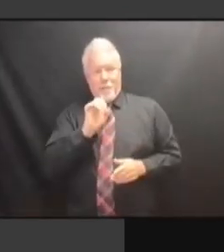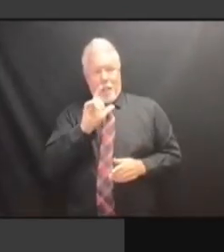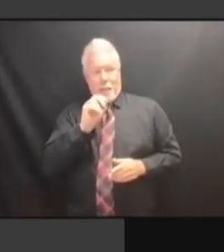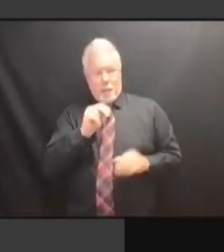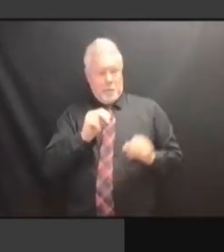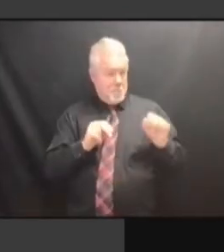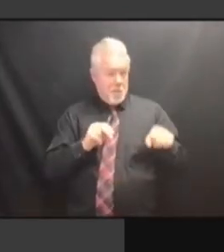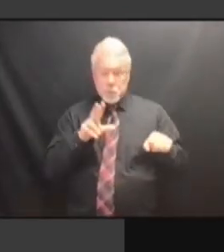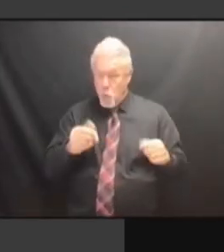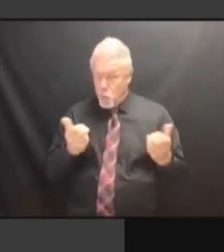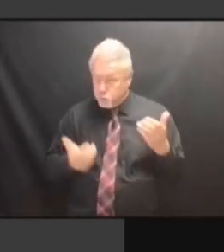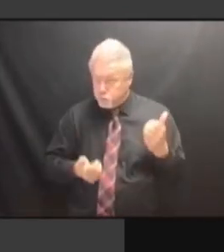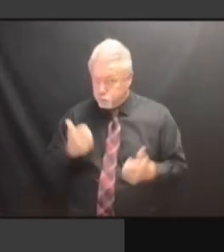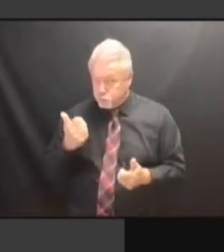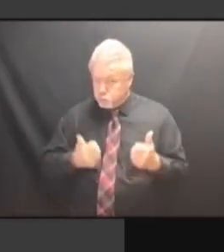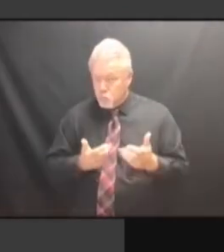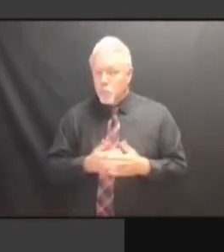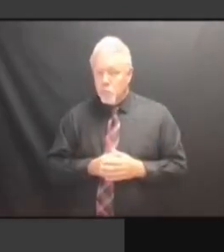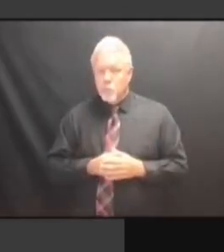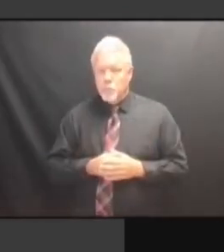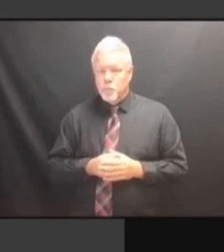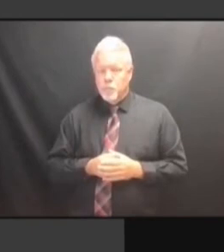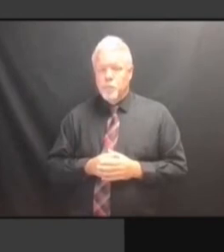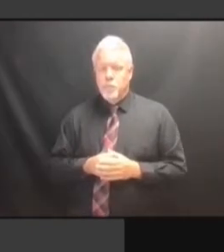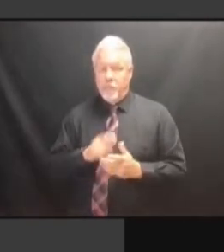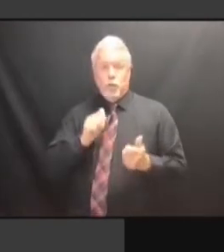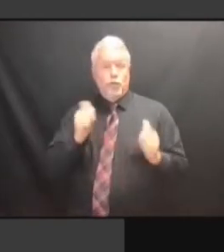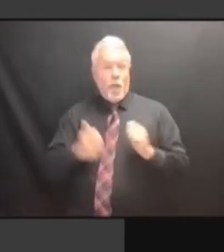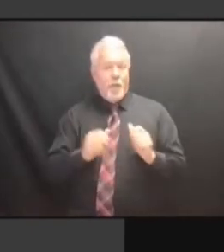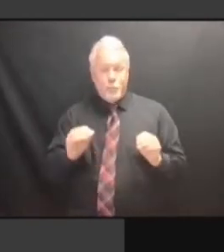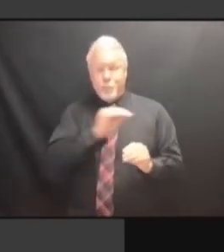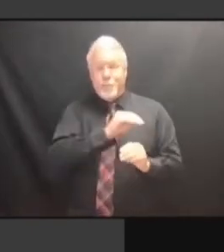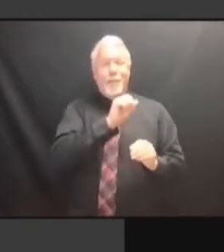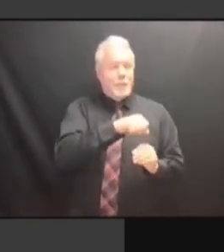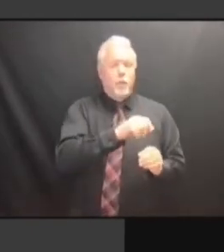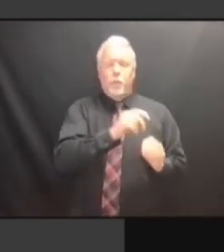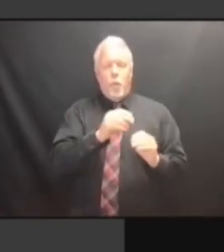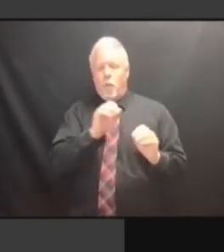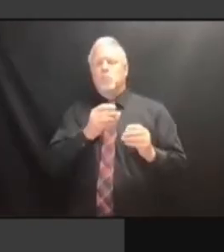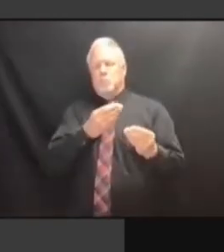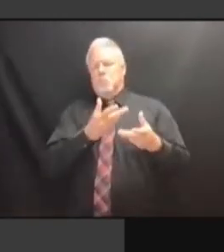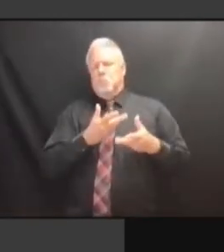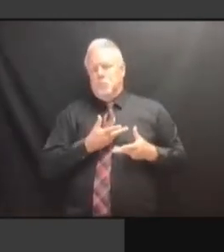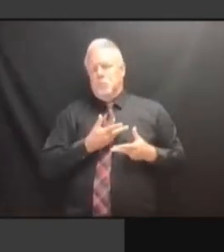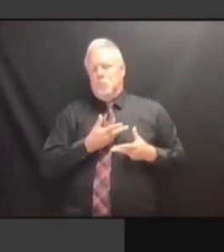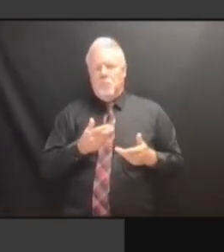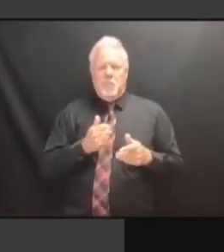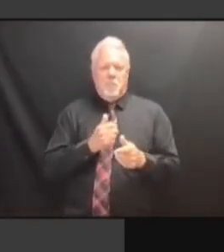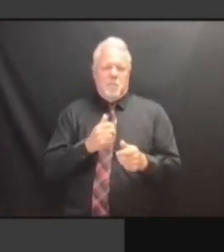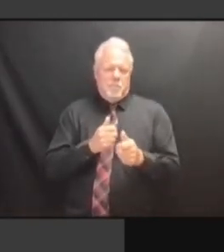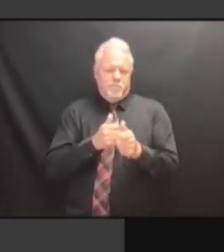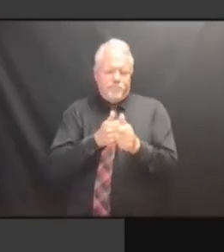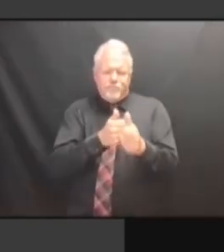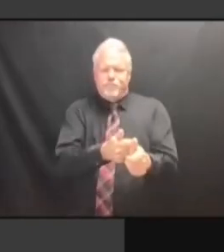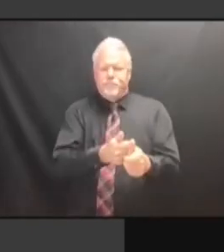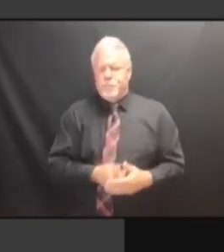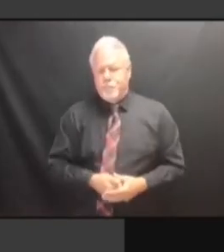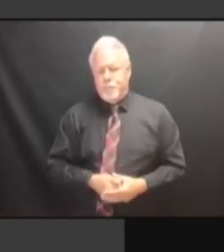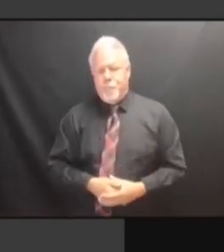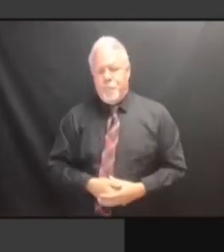THAT'S PART OF -- >> THERE'S THAT'S PART OF -- >> THERE'S SOME THAT'S PART OF -- >> THERE'S SOME PROTECTION THERE'S SOME PROTECTION THERE'S SOME PROTECTION THERE. THERE. THERE. IF THERE. IF YOU THERE. IF YOU REQUEST THERE. IF YOU REQUEST TO THERE. IF YOU REQUEST TO HAVE THERE. IF YOU REQUEST TO HAVE YOUR IF YOU REQUEST TO HAVE YOUR IF YOU REQUEST TO HAVE YOUR ABSENTEE IF YOU REQUEST TO HAVE YOUR ABSENTEE BALLOT IF YOU REQUEST TO HAVE YOUR ABSENTEE BALLOT SENT IF YOU REQUEST TO HAVE YOUR ABSENTEE BALLOT SENT TO IF YOU REQUEST TO HAVE YOUR ABSENTEE BALLOT SENT TO ATTICA, ABSENTEE BALLOT SENT TO ATTICA, ABSENTEE BALLOT SENT TO ATTICA, THAT ABSENTEE BALLOT SENT TO ATTICA, THAT MIGHT ABSENTEE BALLOT SENT TO ATTICA, THAT MIGHT BE ABSENTEE BALLOT SENT TO ATTICA, THAT MIGHT BE A ABSENTEE BALLOT SENT TO ATTICA, THAT MIGHT BE A RED ABSENTEE BALLOT SENT TO ATTICA, THAT MIGHT BE A RED FLAG. THAT MIGHT BE A RED FLAG. THAT MIGHT BE A RED FLAG. >> THAT MIGHT BE A RED FLAG. >> WHAT THAT MIGHT BE A RED FLAG. >> WHAT IF THAT MIGHT BE A RED FLAG. >> WHAT IF THEY THAT MIGHT BE A RED FLAG. >> WHAT IF THEY HAVE